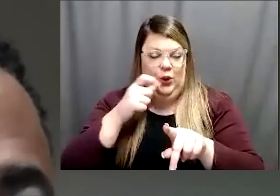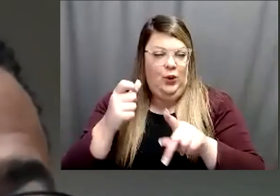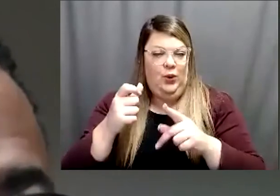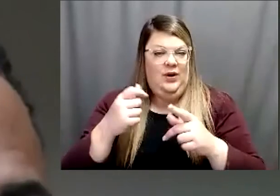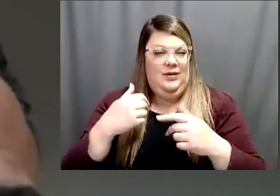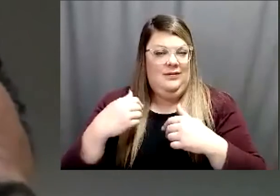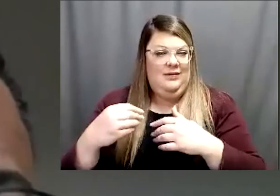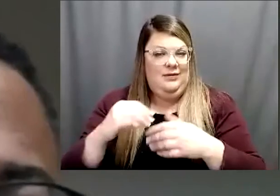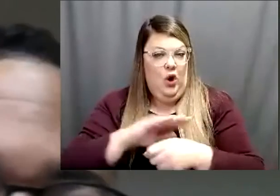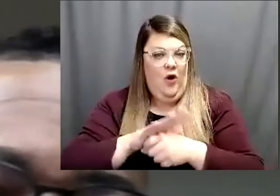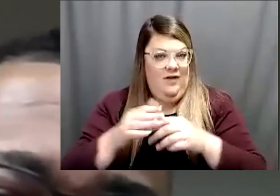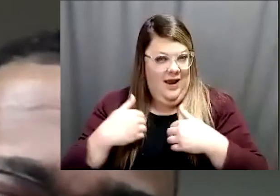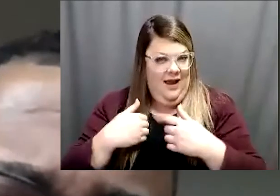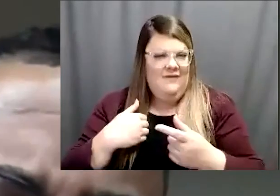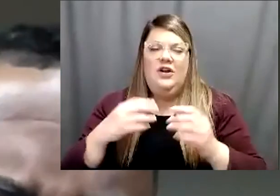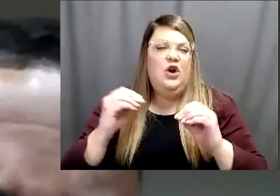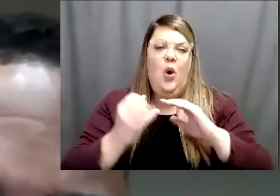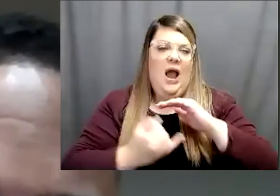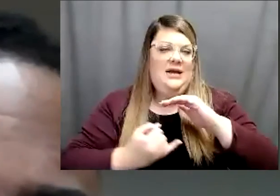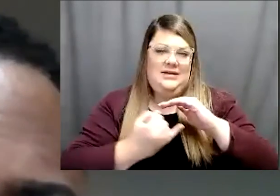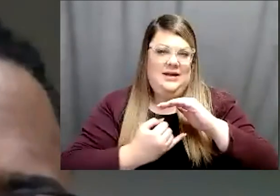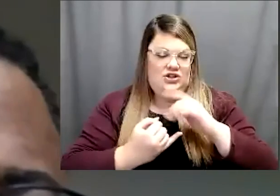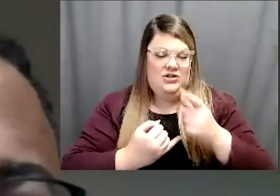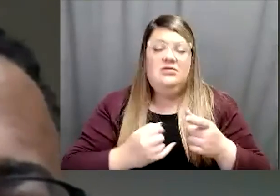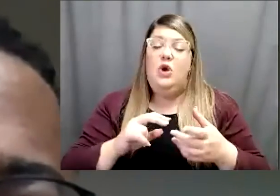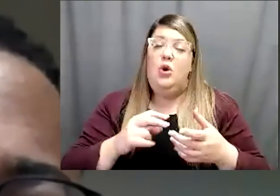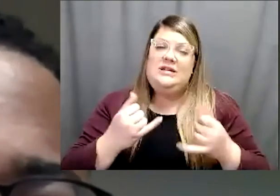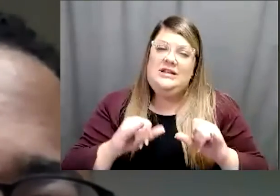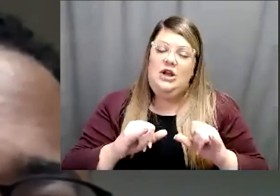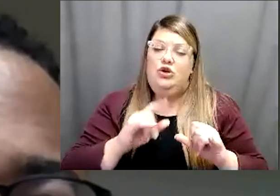That is still true, meaning that if you're fully vaccinated and you're exposed you still don't